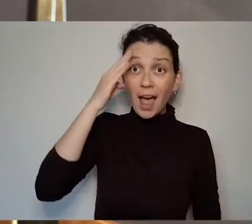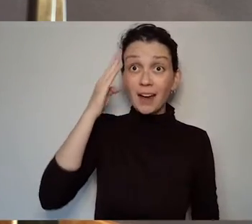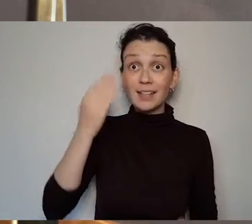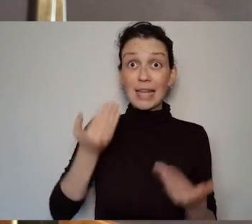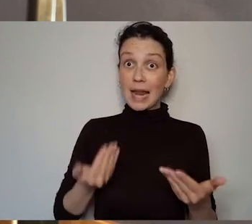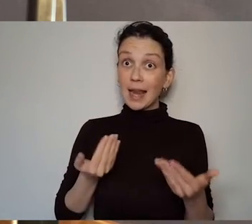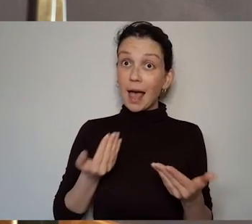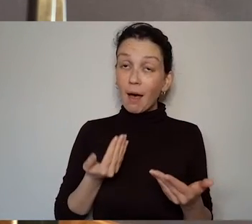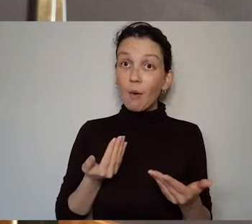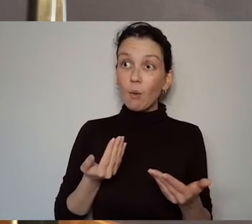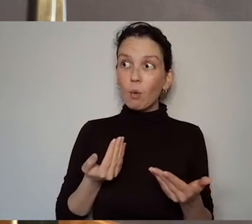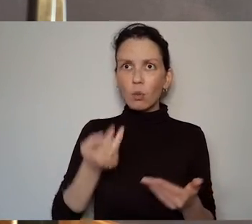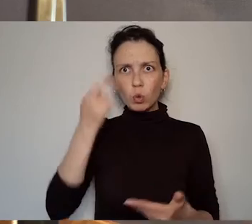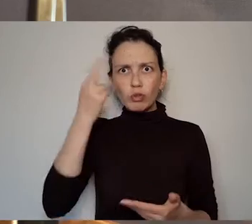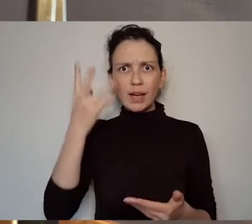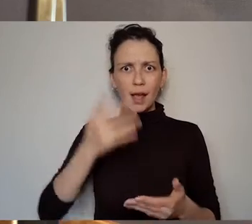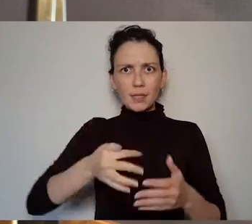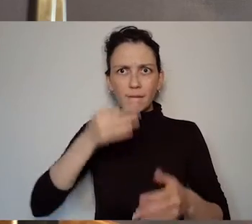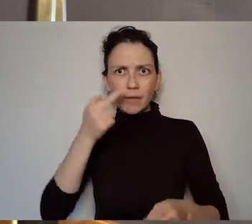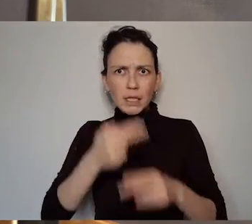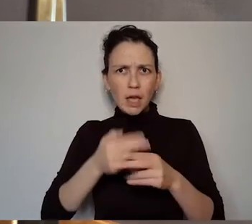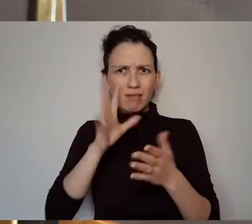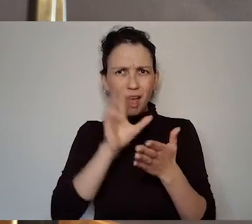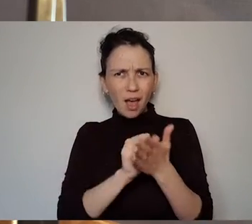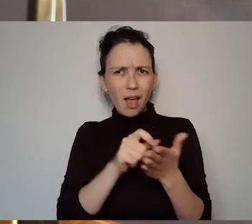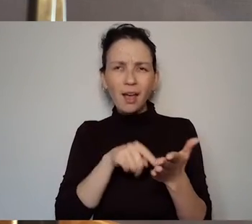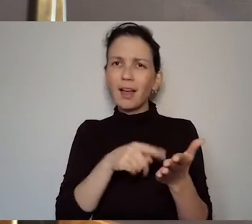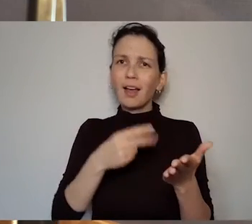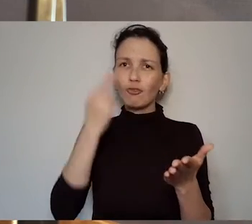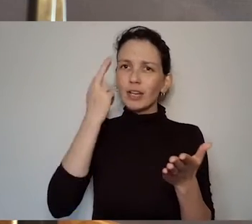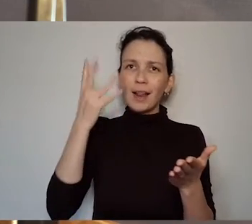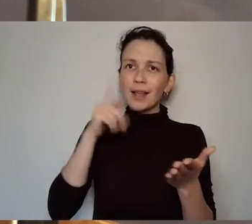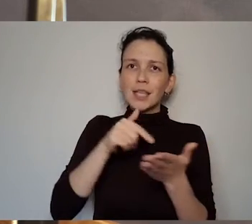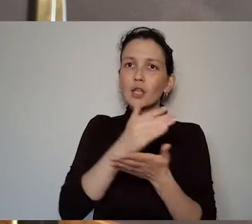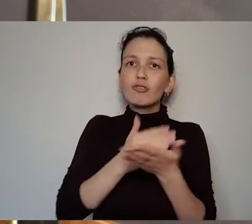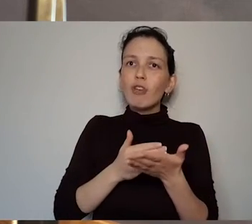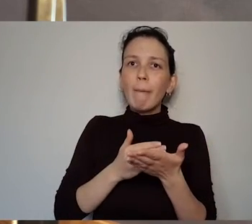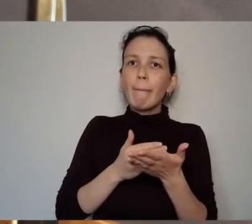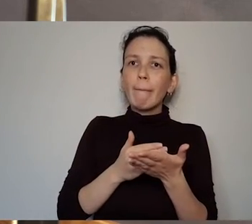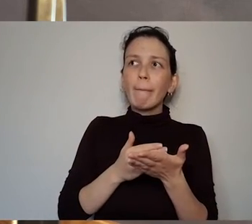I suppose the dominant narrative around Deevy about what happened to her, that we are actually